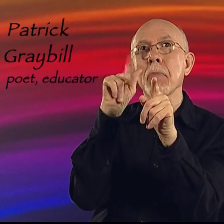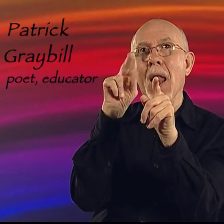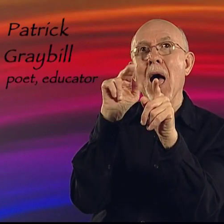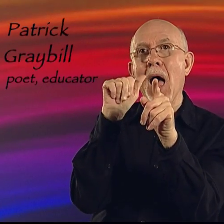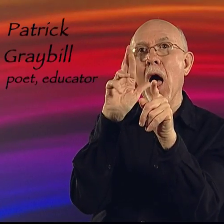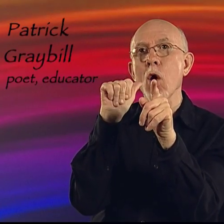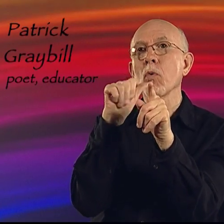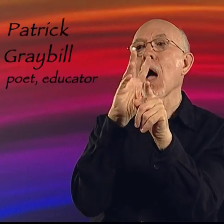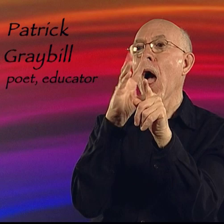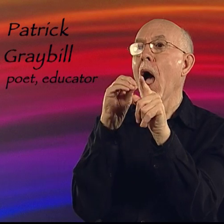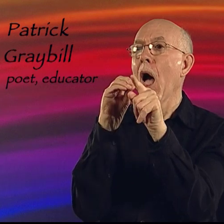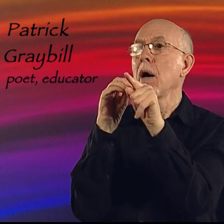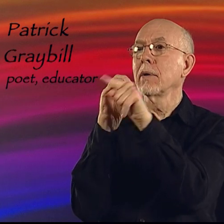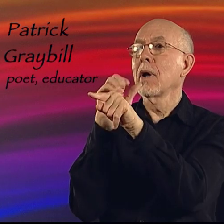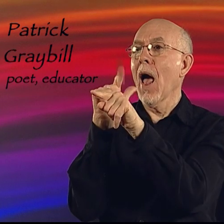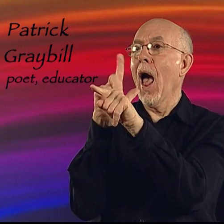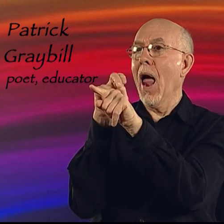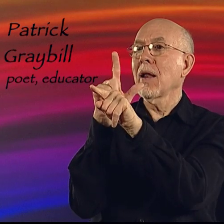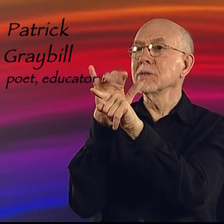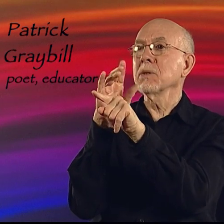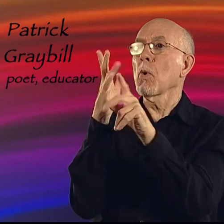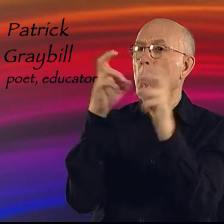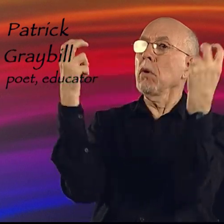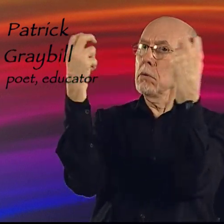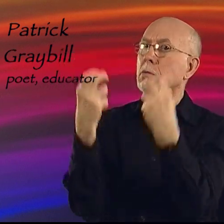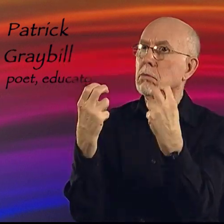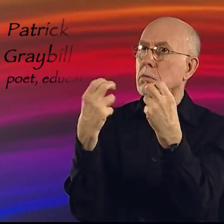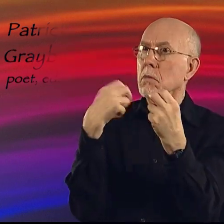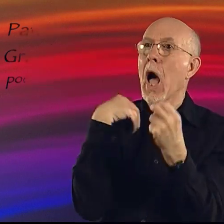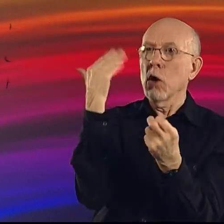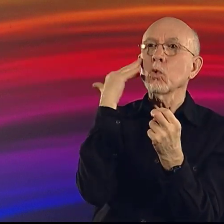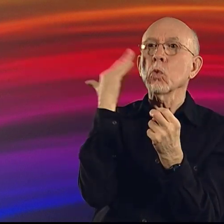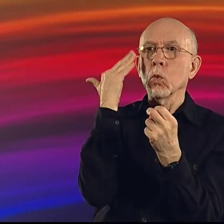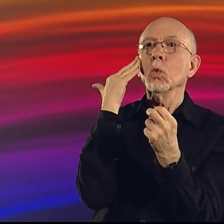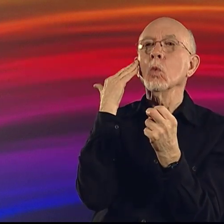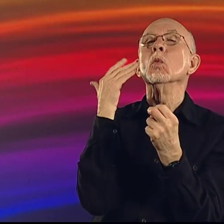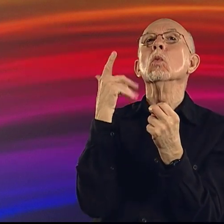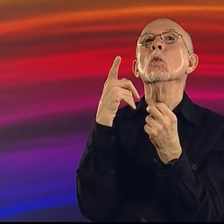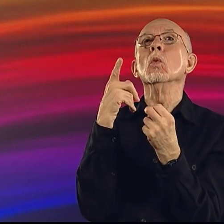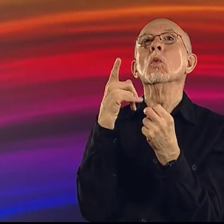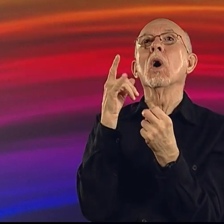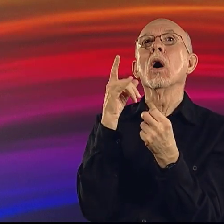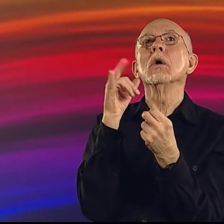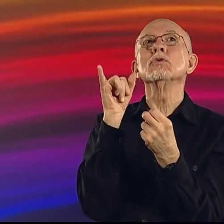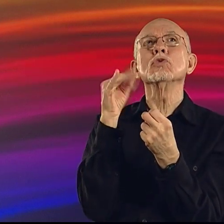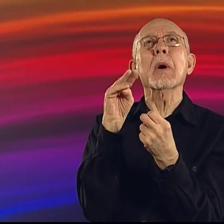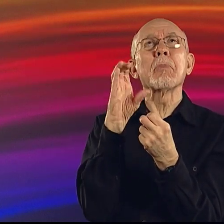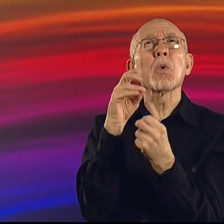I knew that Bob Panara and Allen Ginsberg were going to be having this sort of summit,